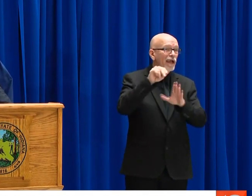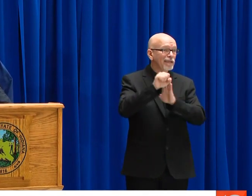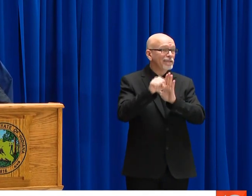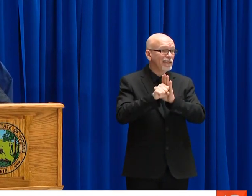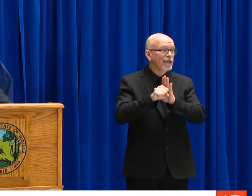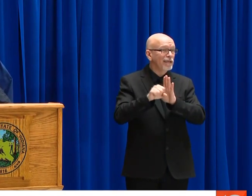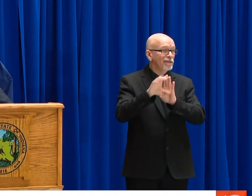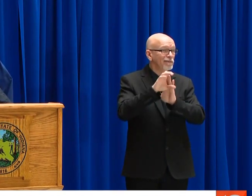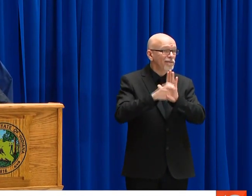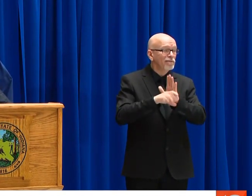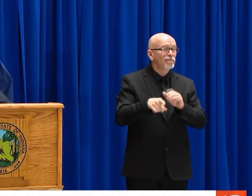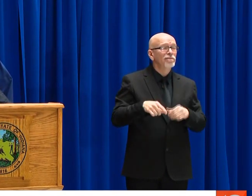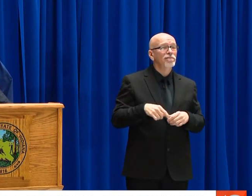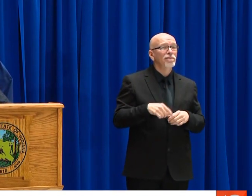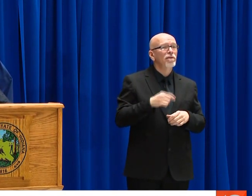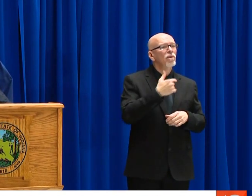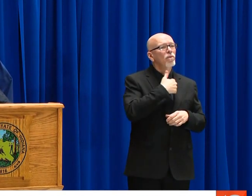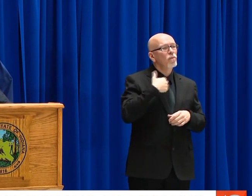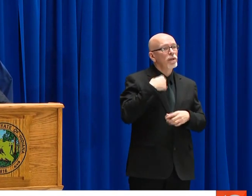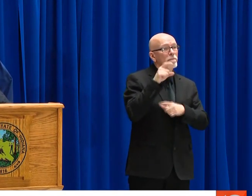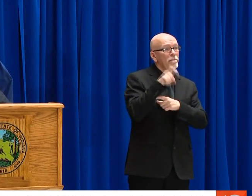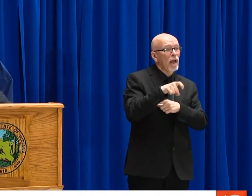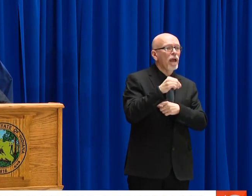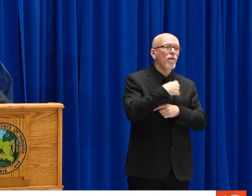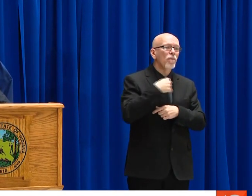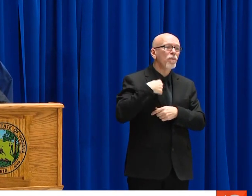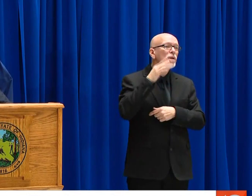HAVE ENORMOUS POWERS AFFORDED TO THEM BY OUR CONSTITUTION AND